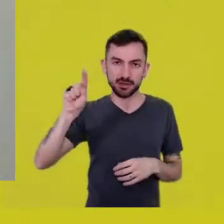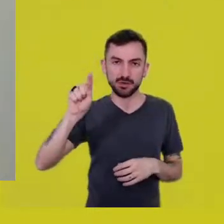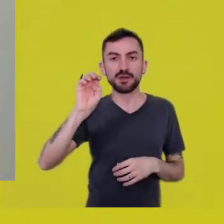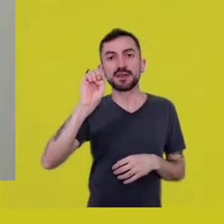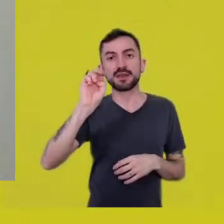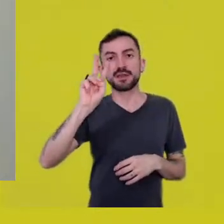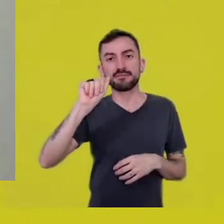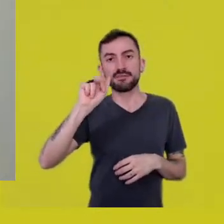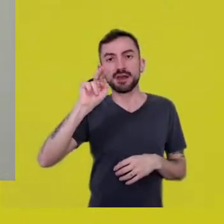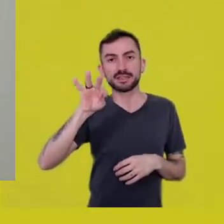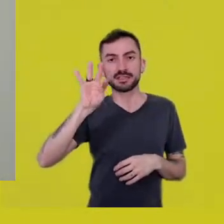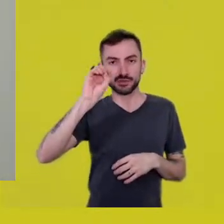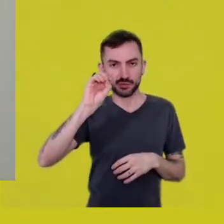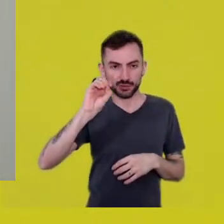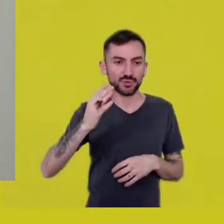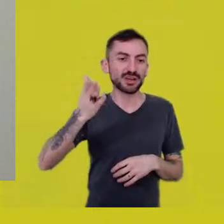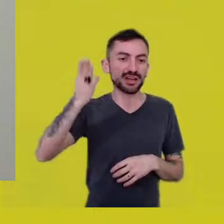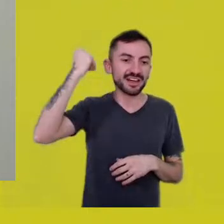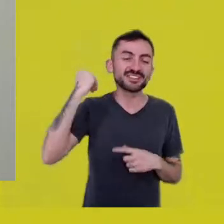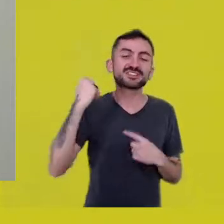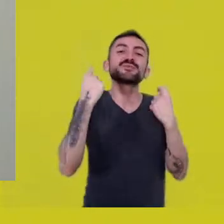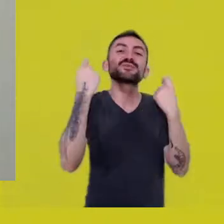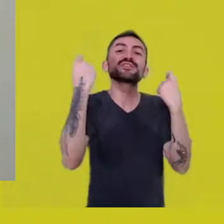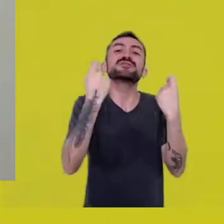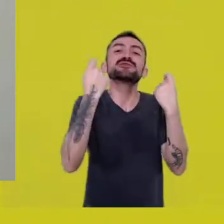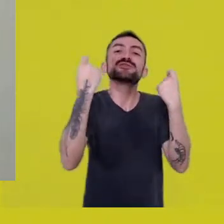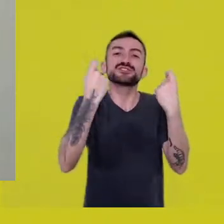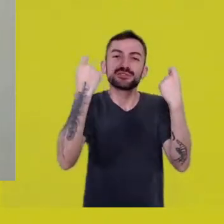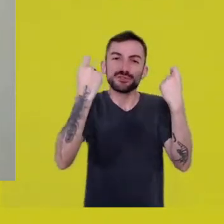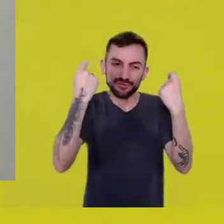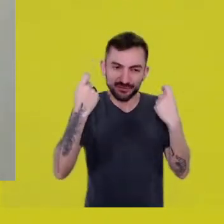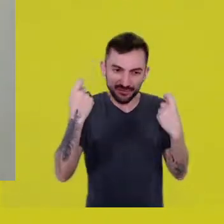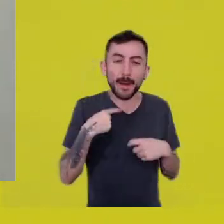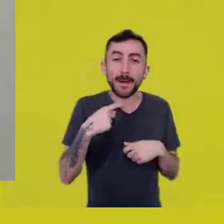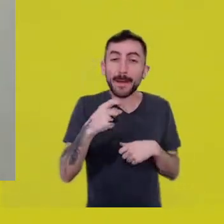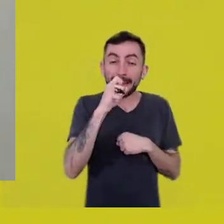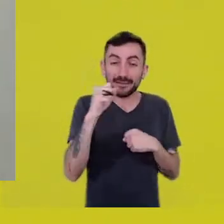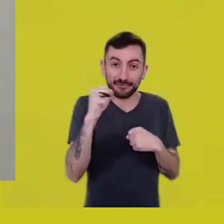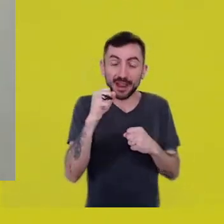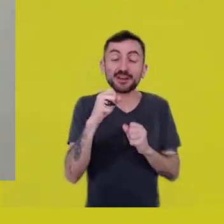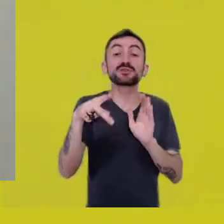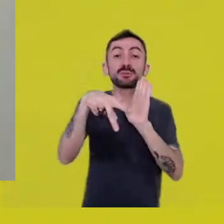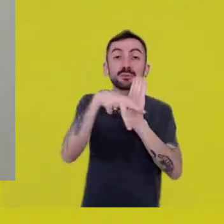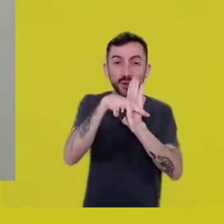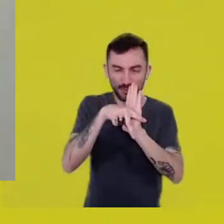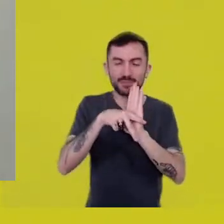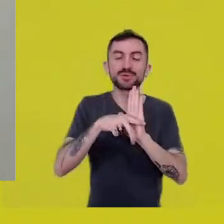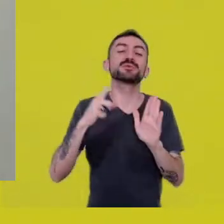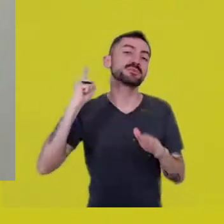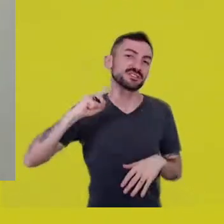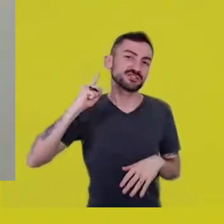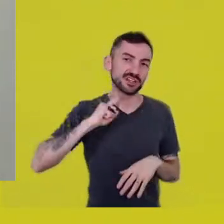the opening of the Federal University of Minas Gerais’ Winter Festival, said that